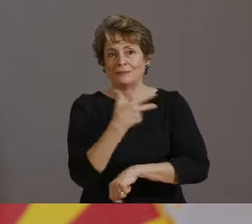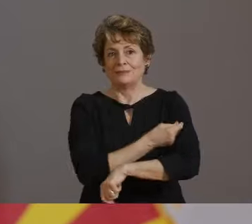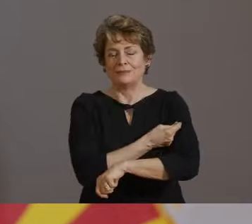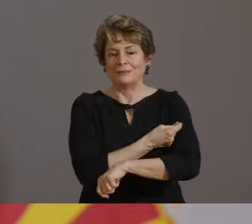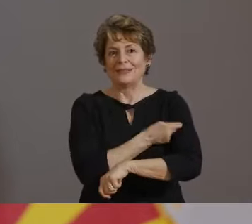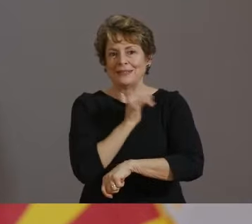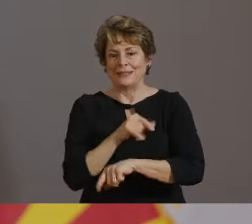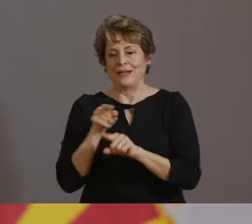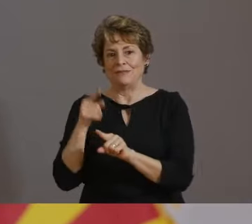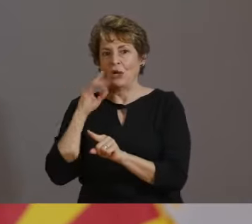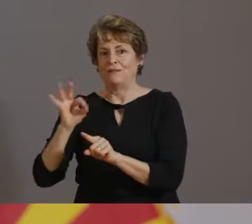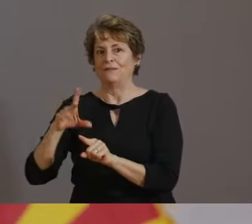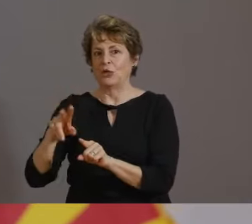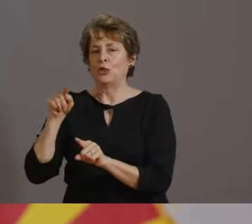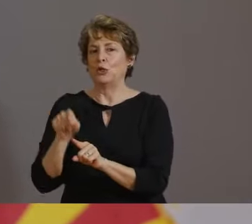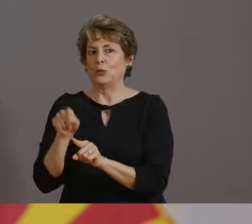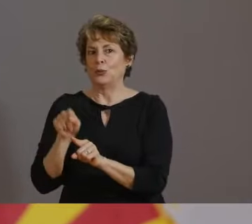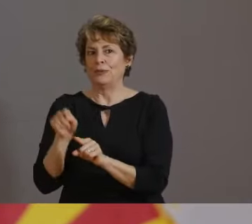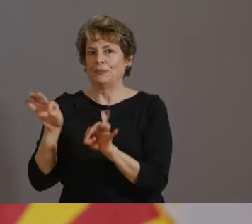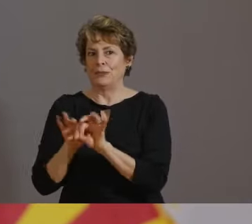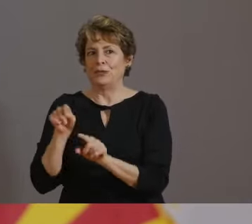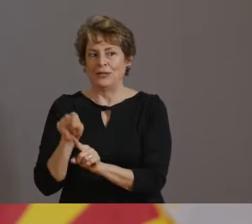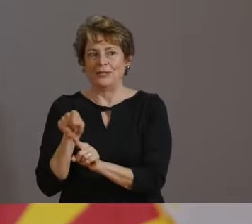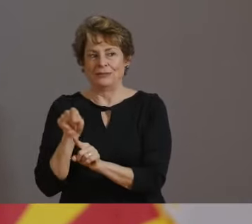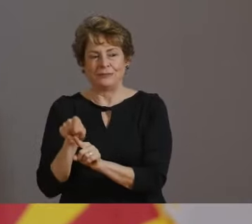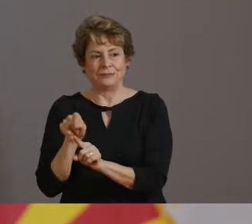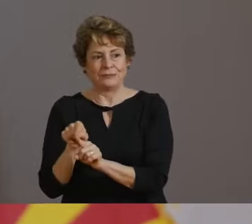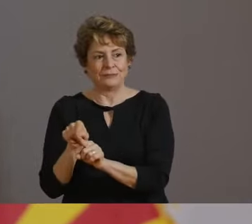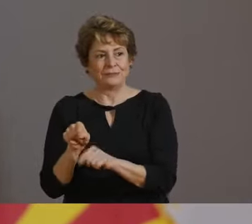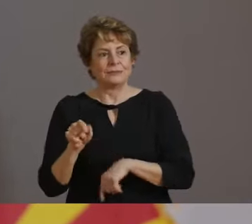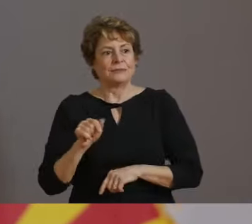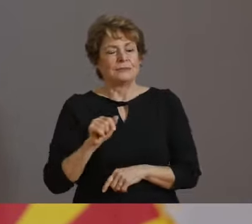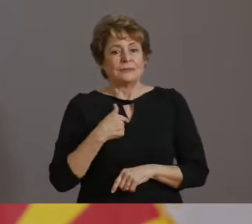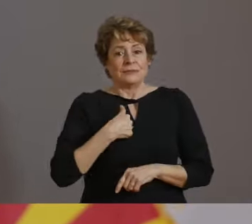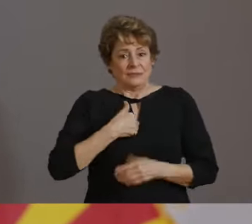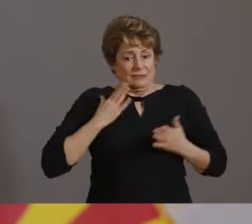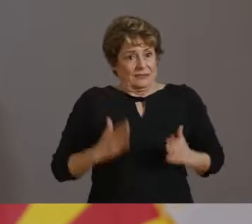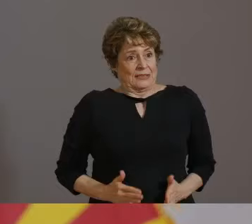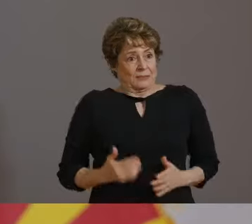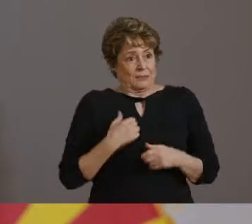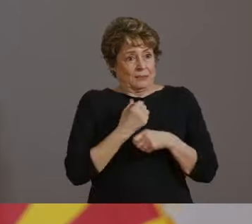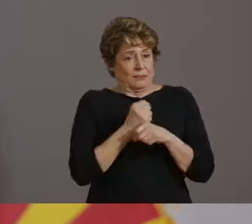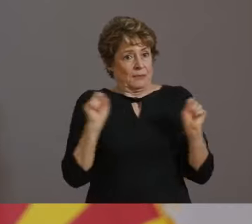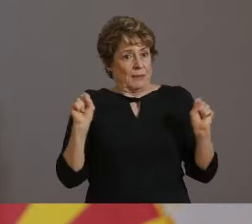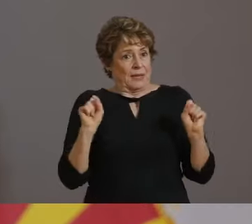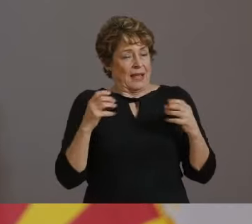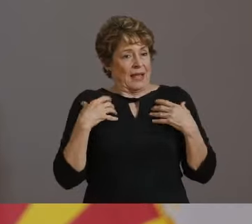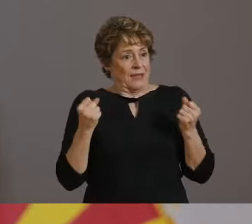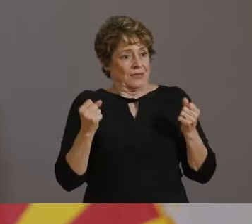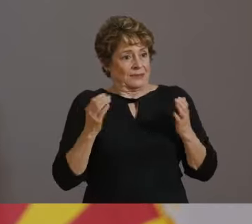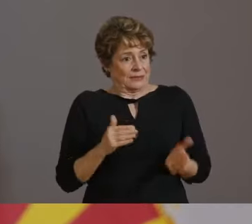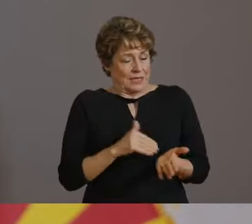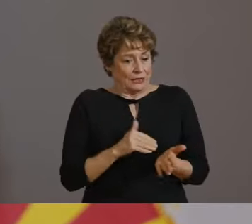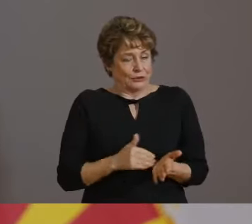AS A PUBLIC HEALTH PROFESSIONAL AND AS A PHYSICIAN AND A MOM, INFLUENZA IS ONE OF THOSE THINGS THAT SCARES ME THE MOST.